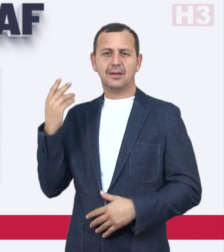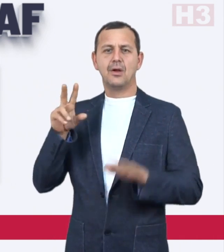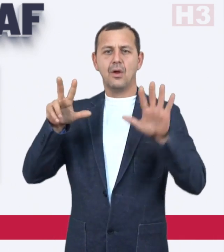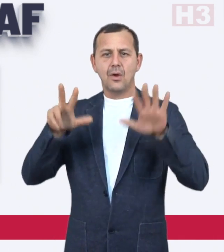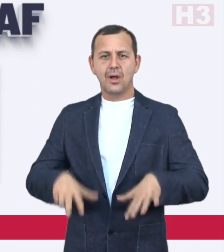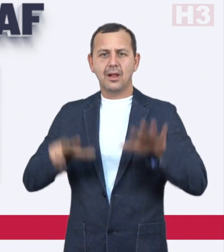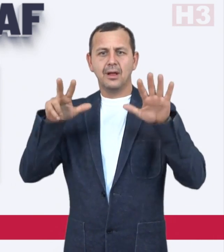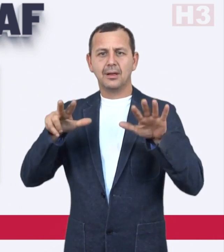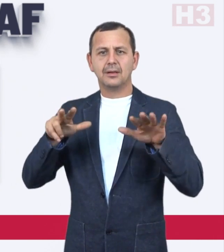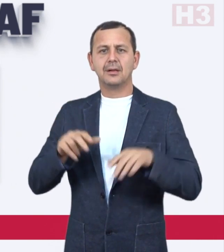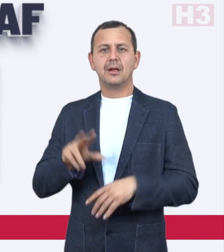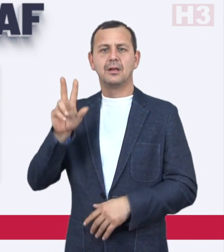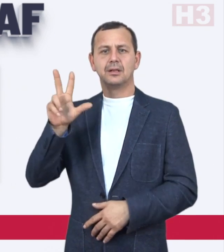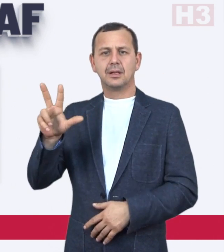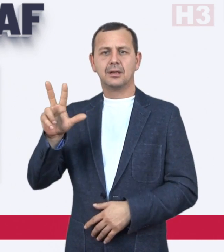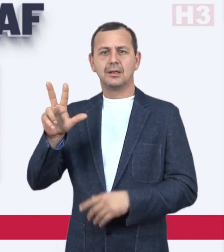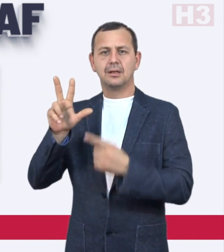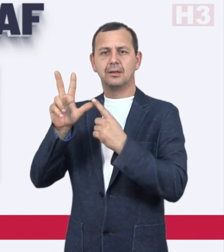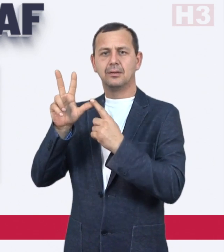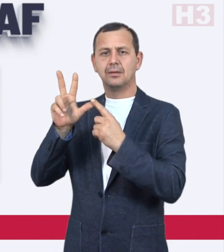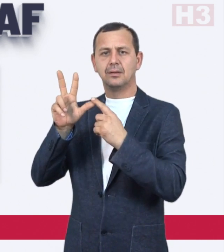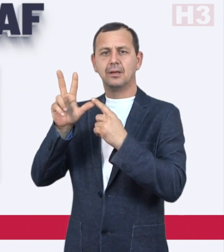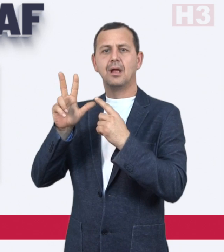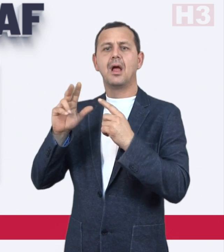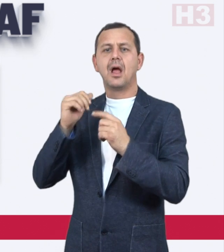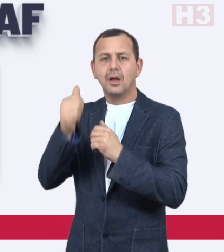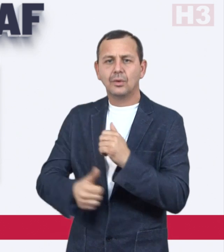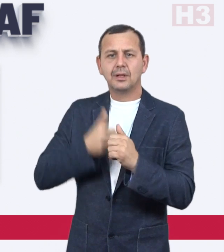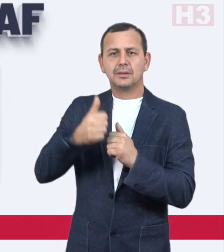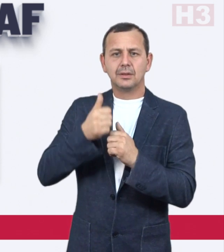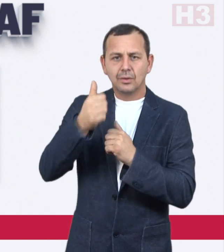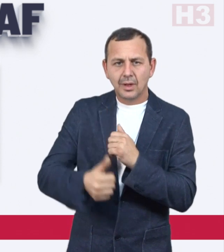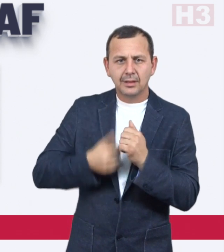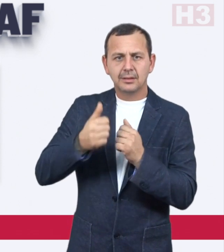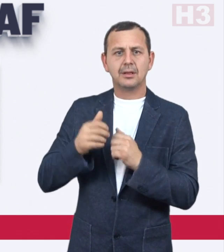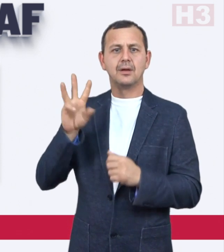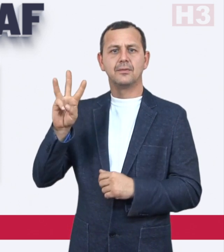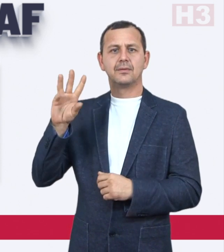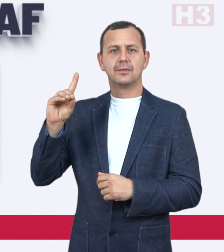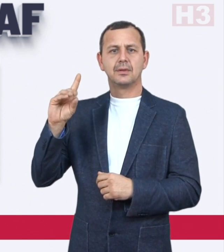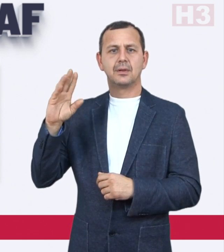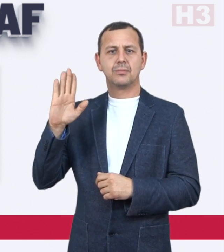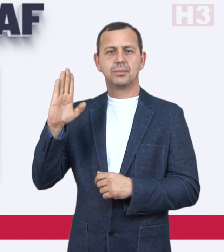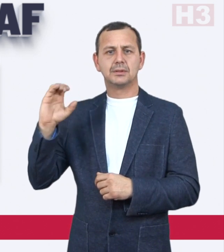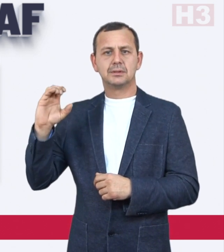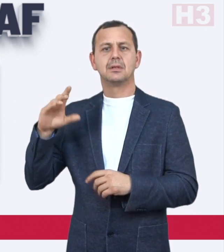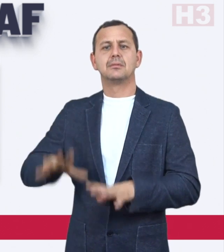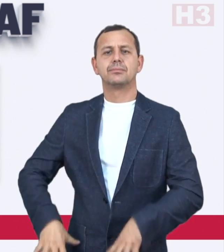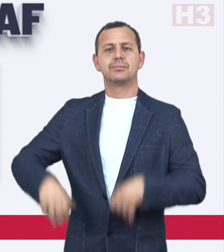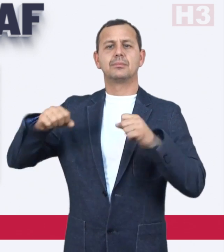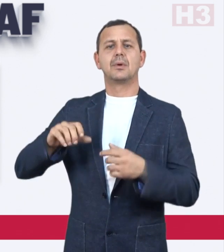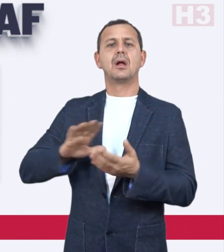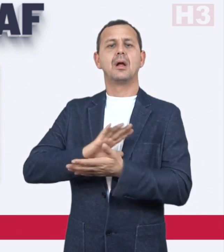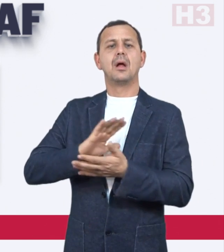the third annual WDBC was hosted in Bologna,